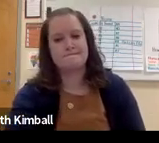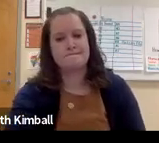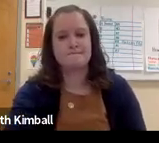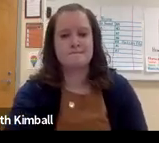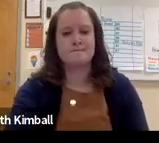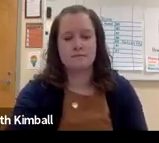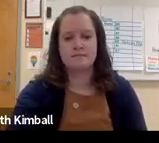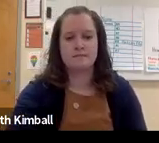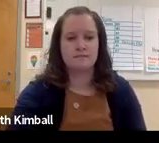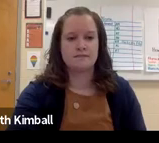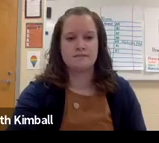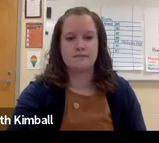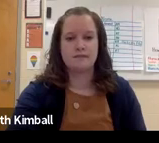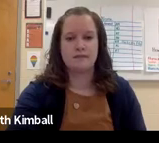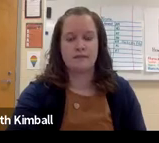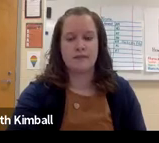and it can become exhausting throughout their school day.